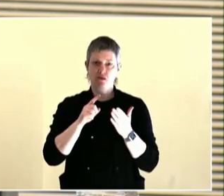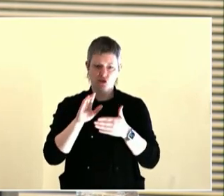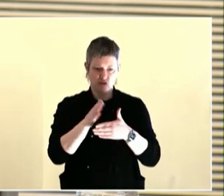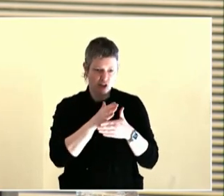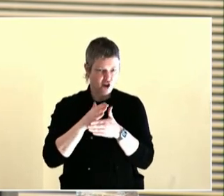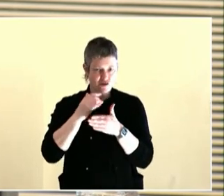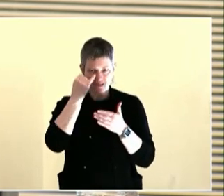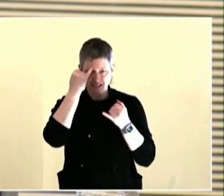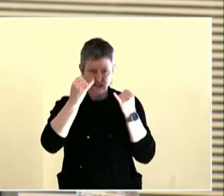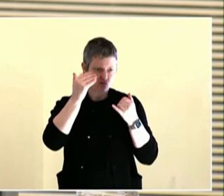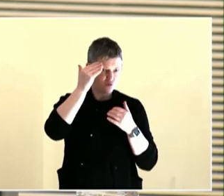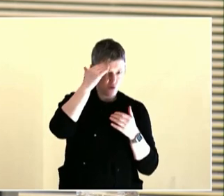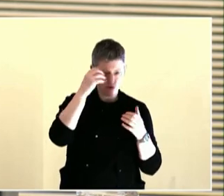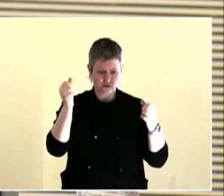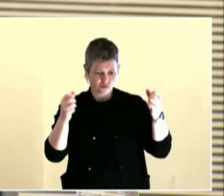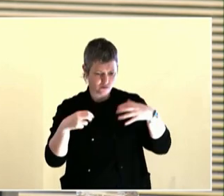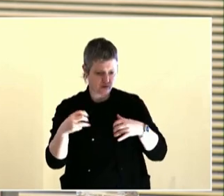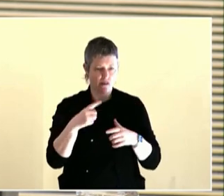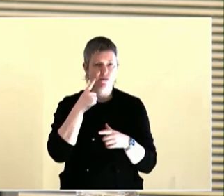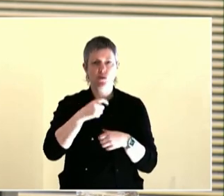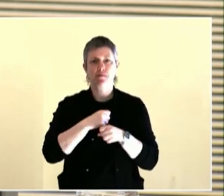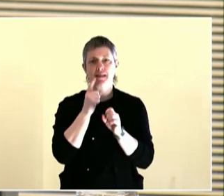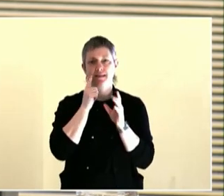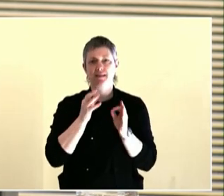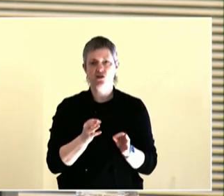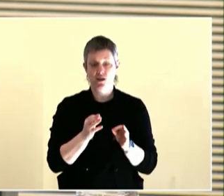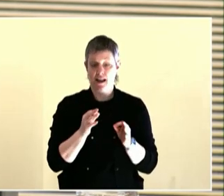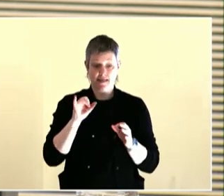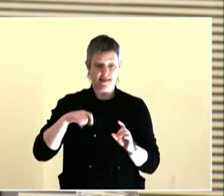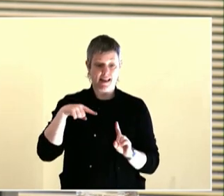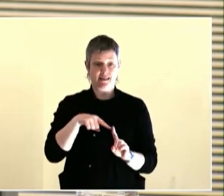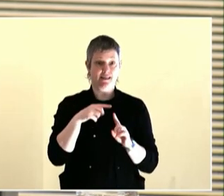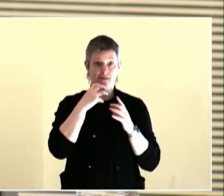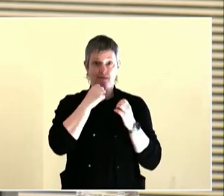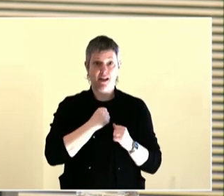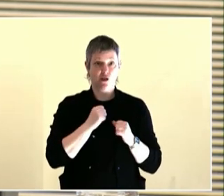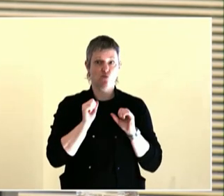speaking communities. The community I worked with was a fund that was allocated to